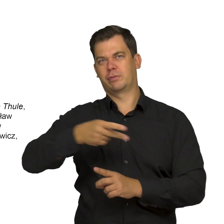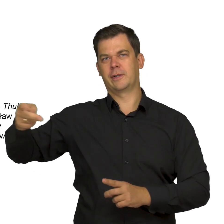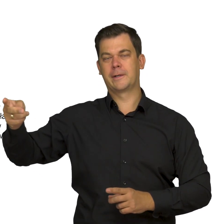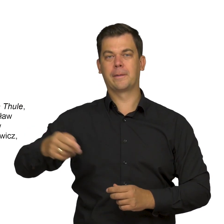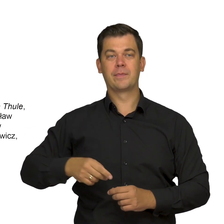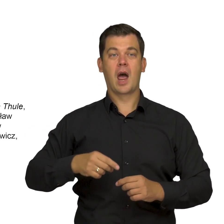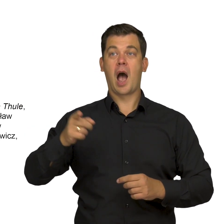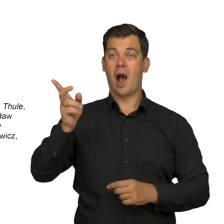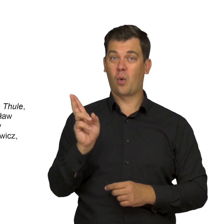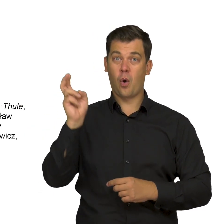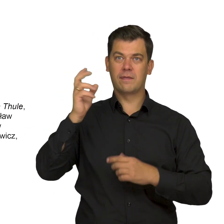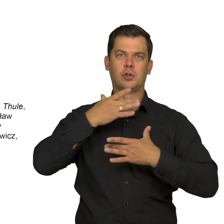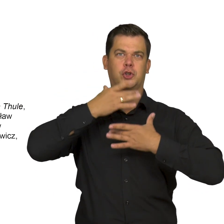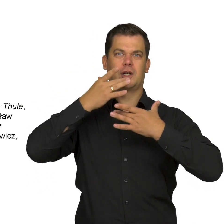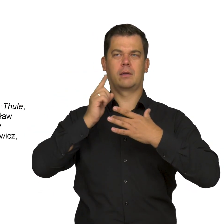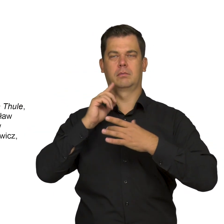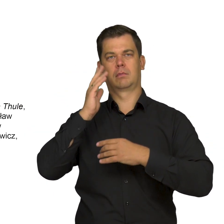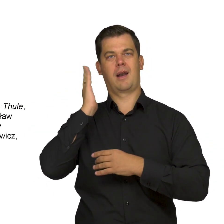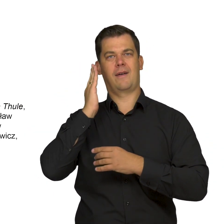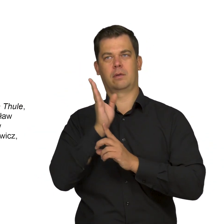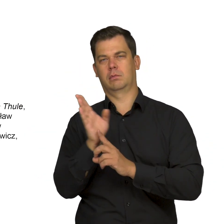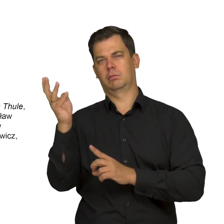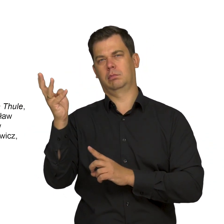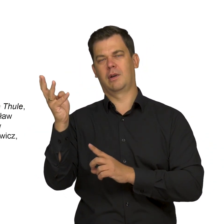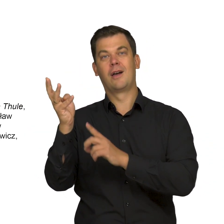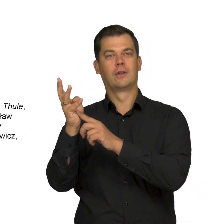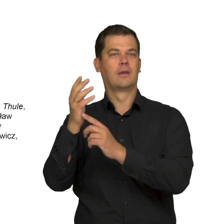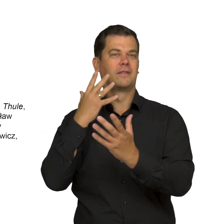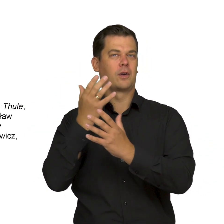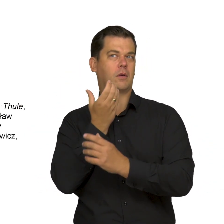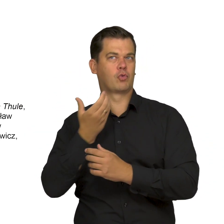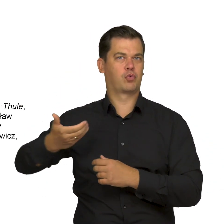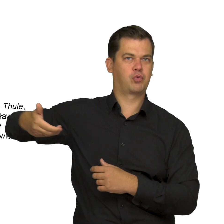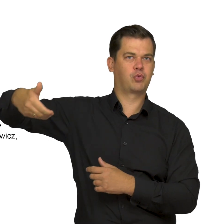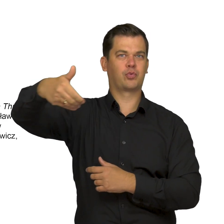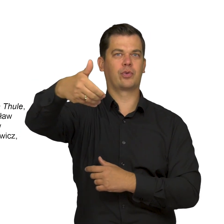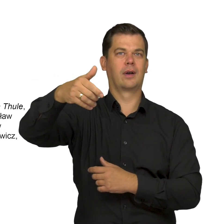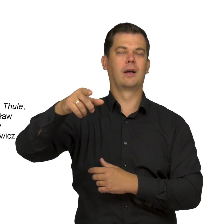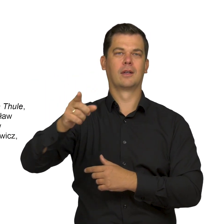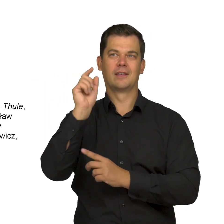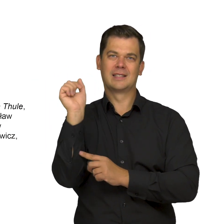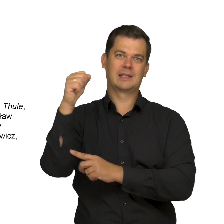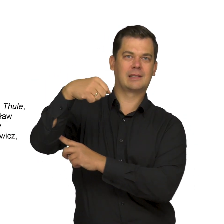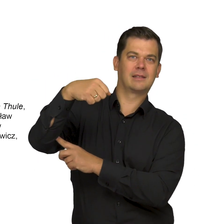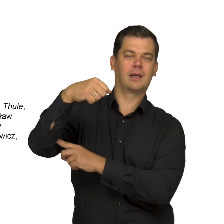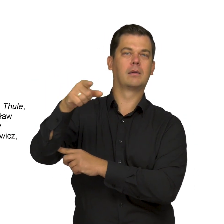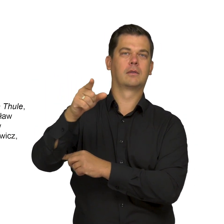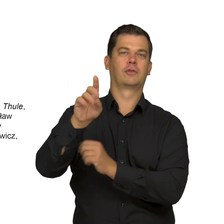depicted in left profile, are the shape of an elongated rectangle